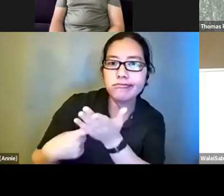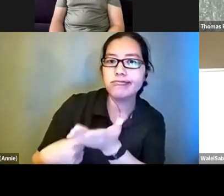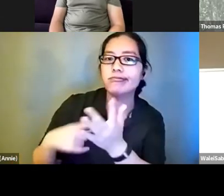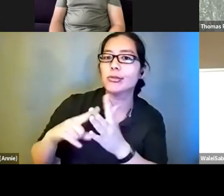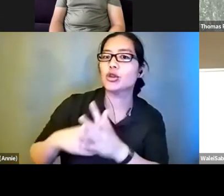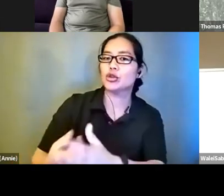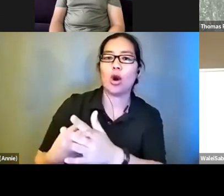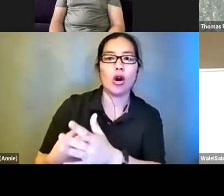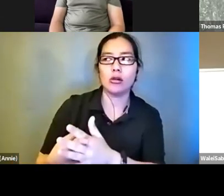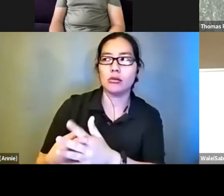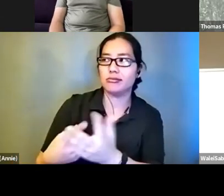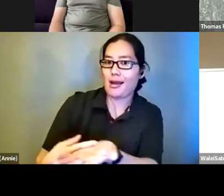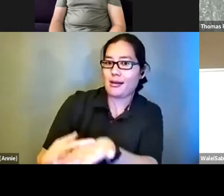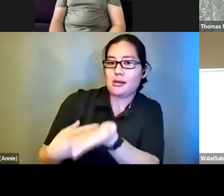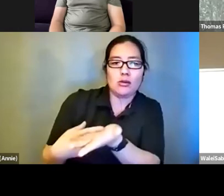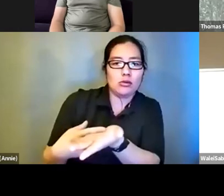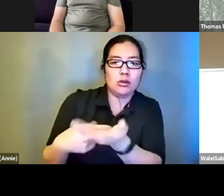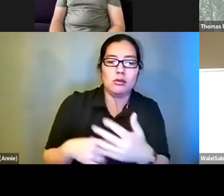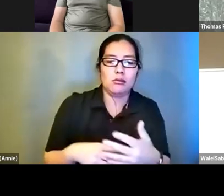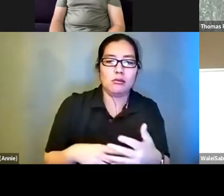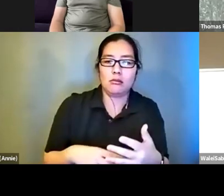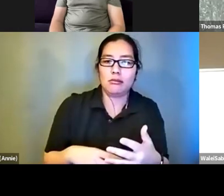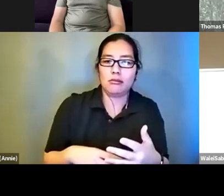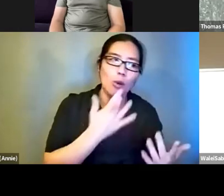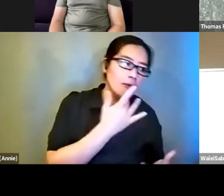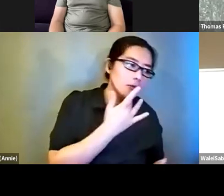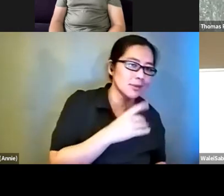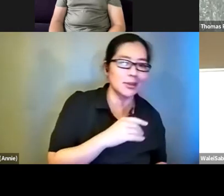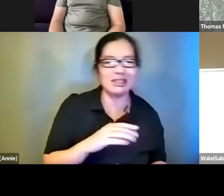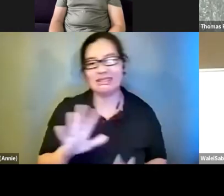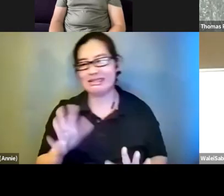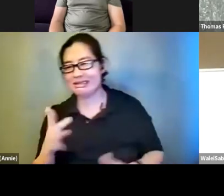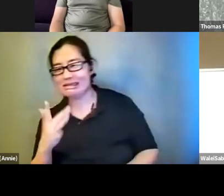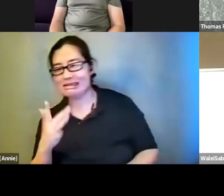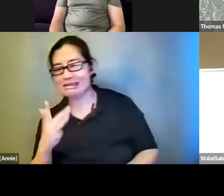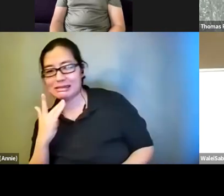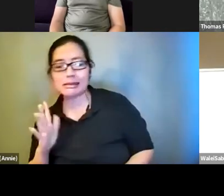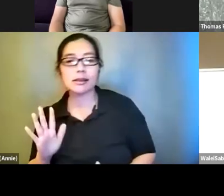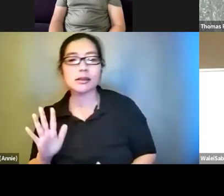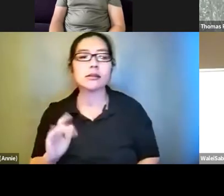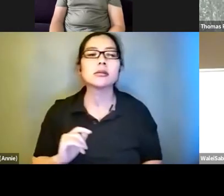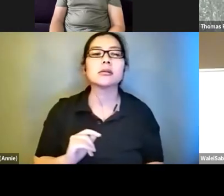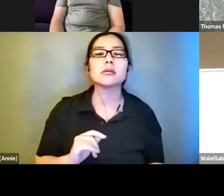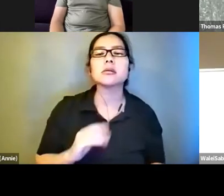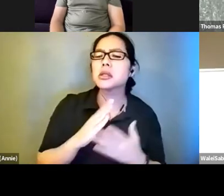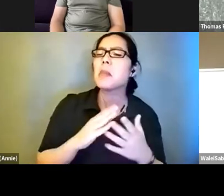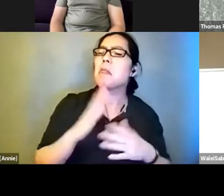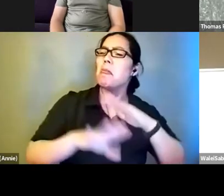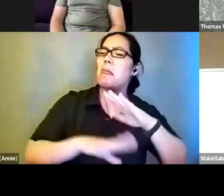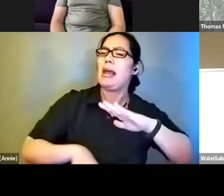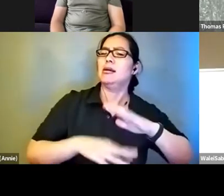and there are definitely some rules not to break as far as how